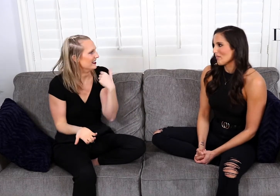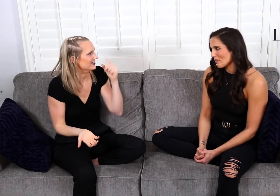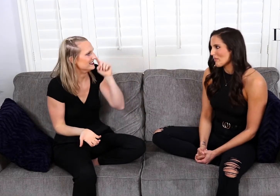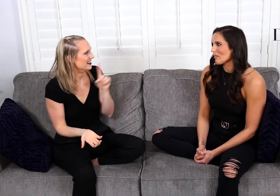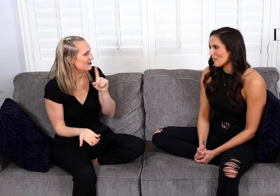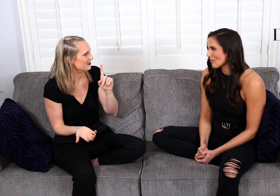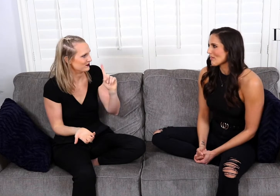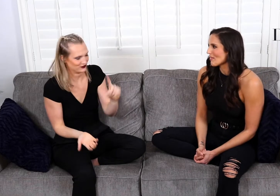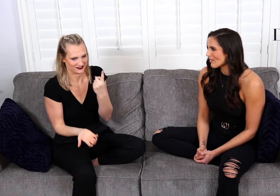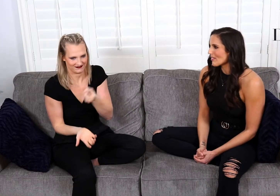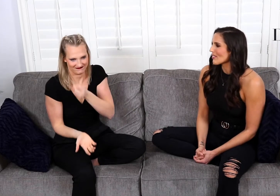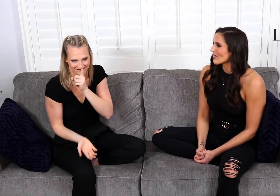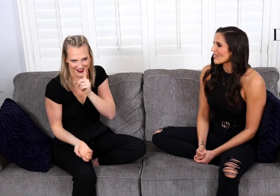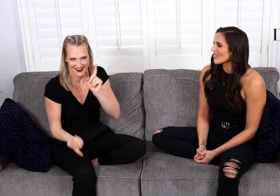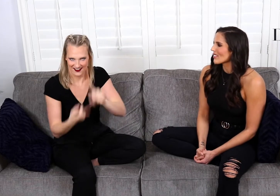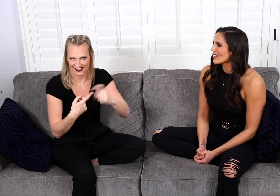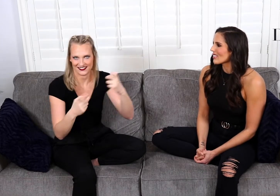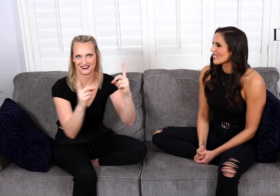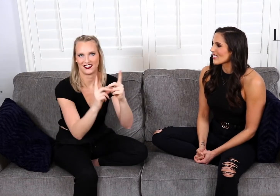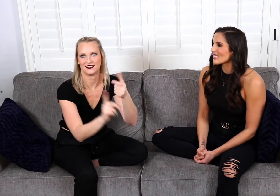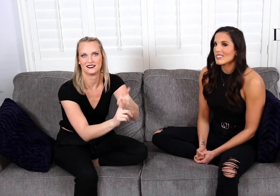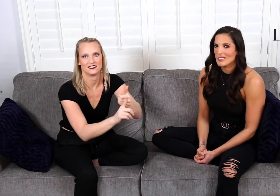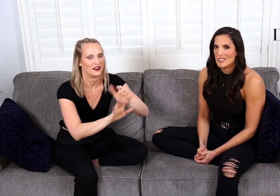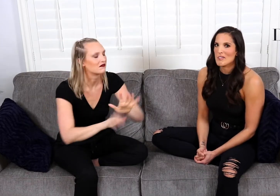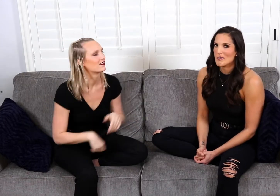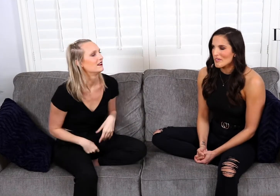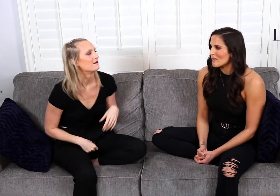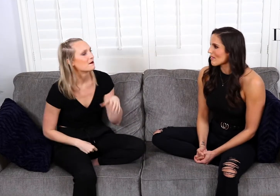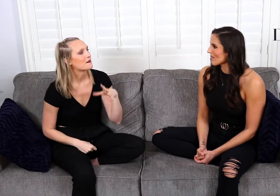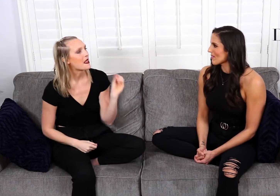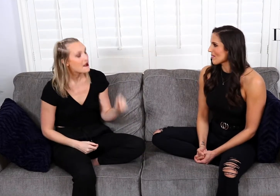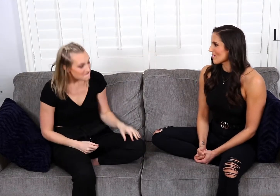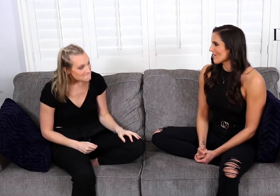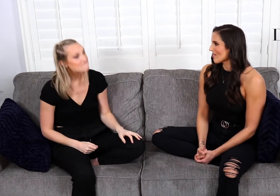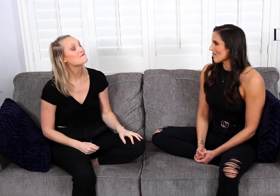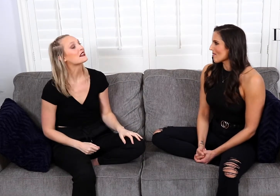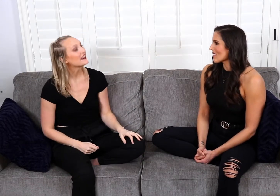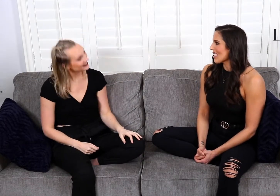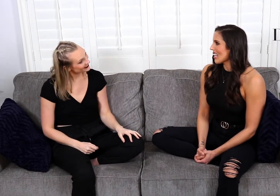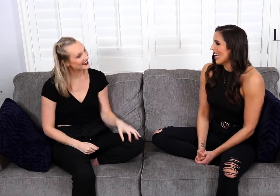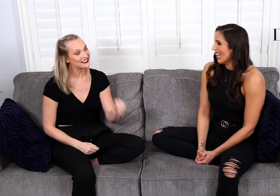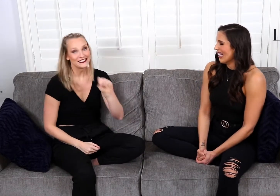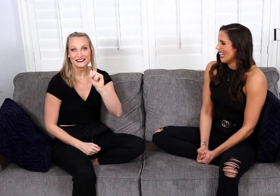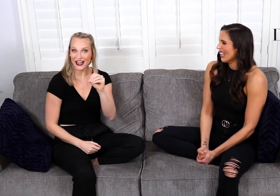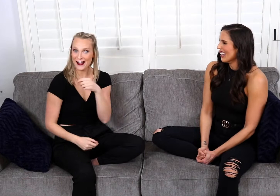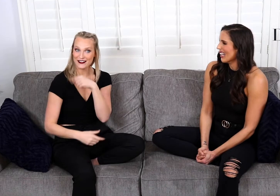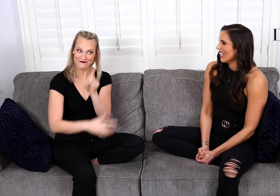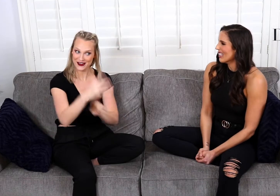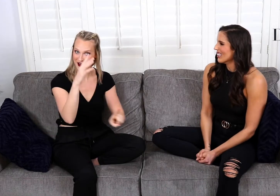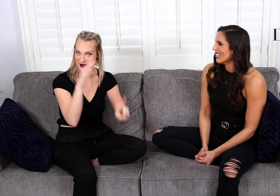“You know what? Yeah, let's not tell him.” I'm just not going to say anything until the date itself. So sure enough,